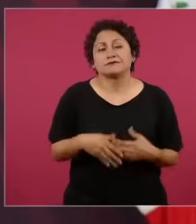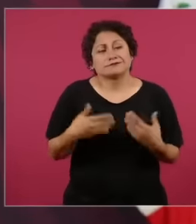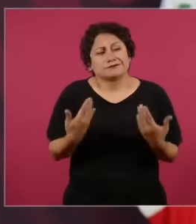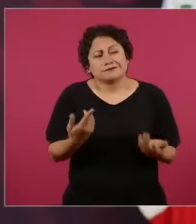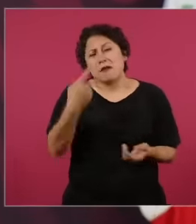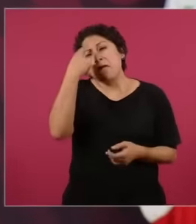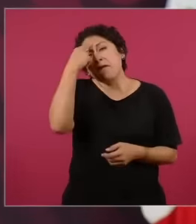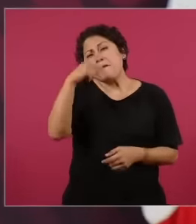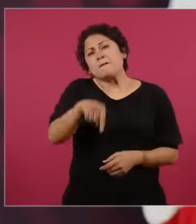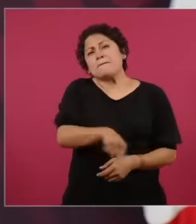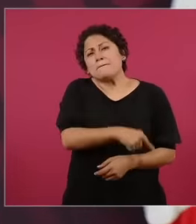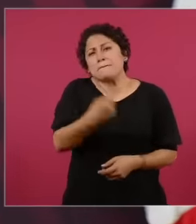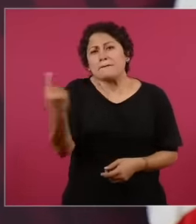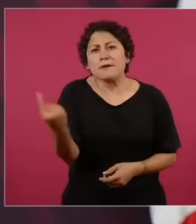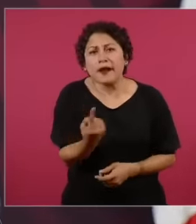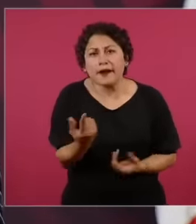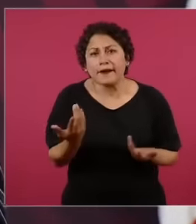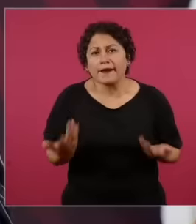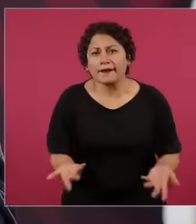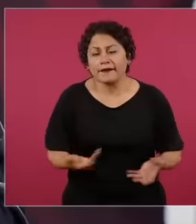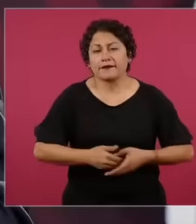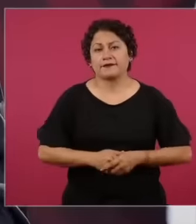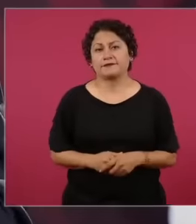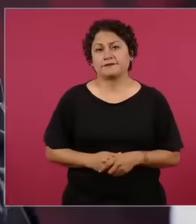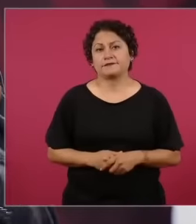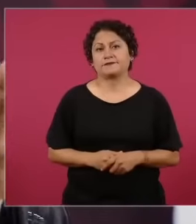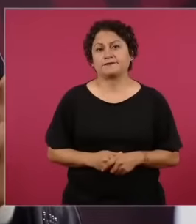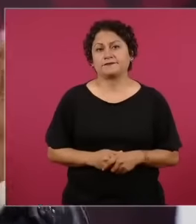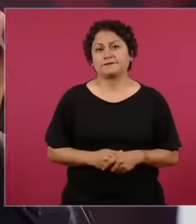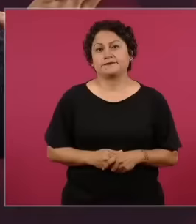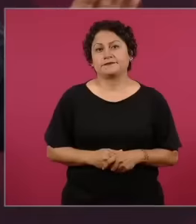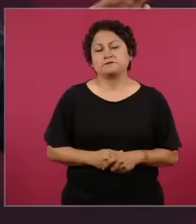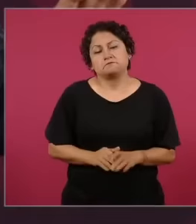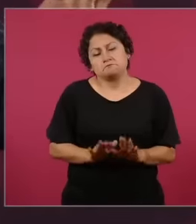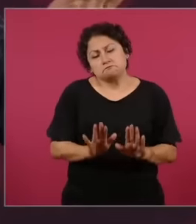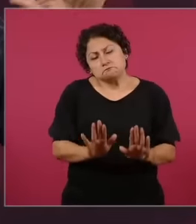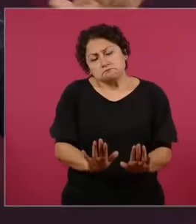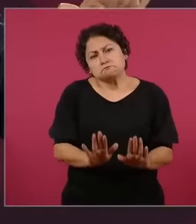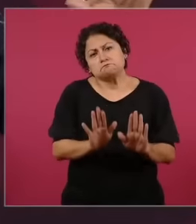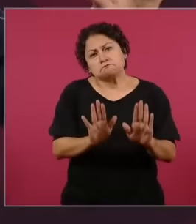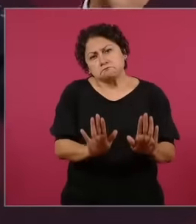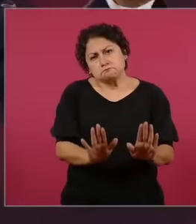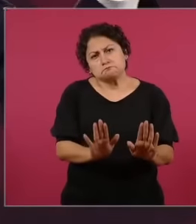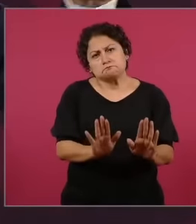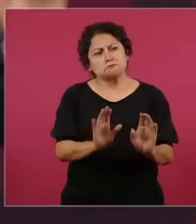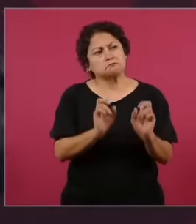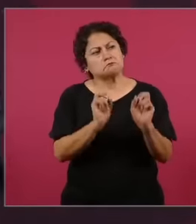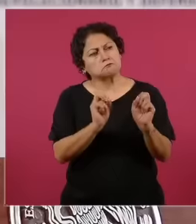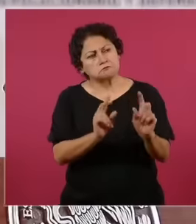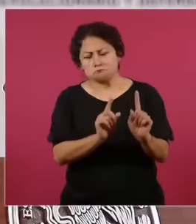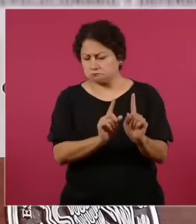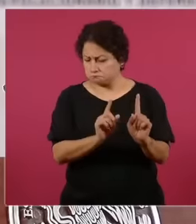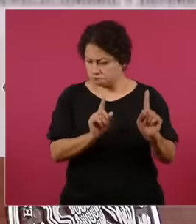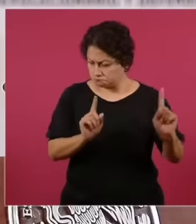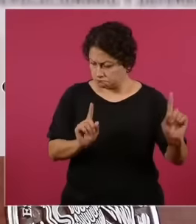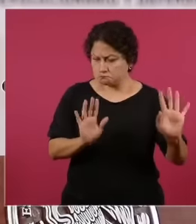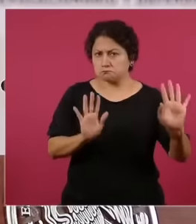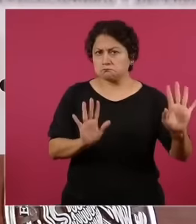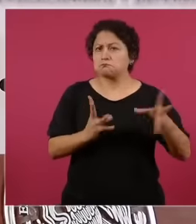We are better going to wait for time to pass, if